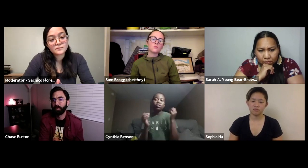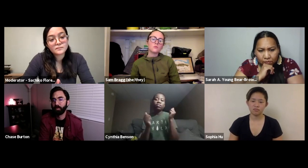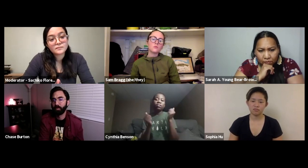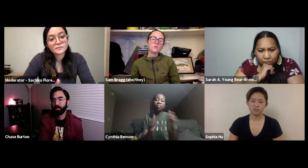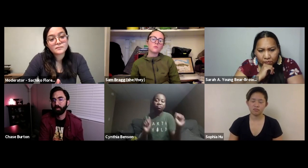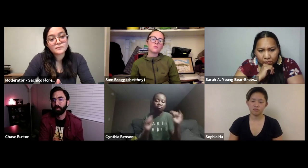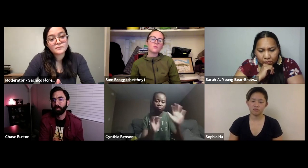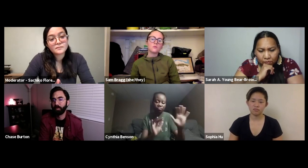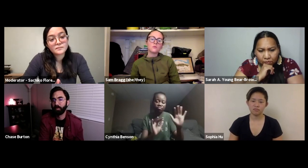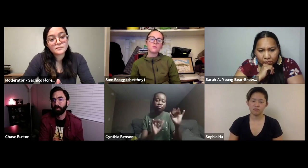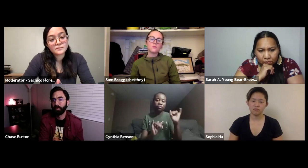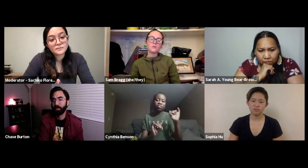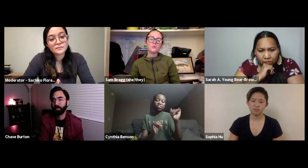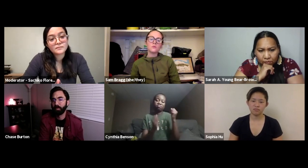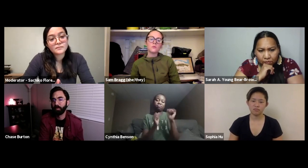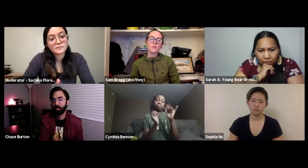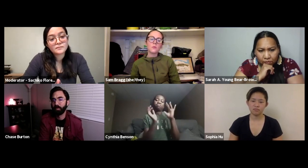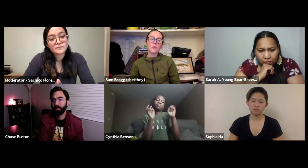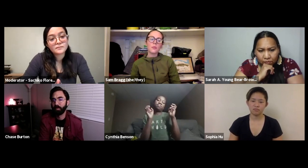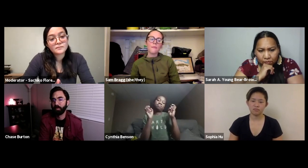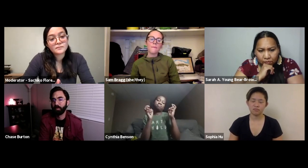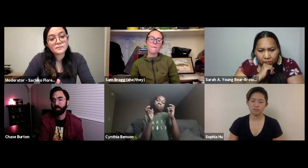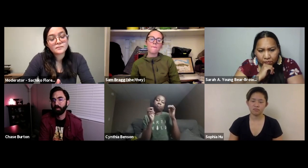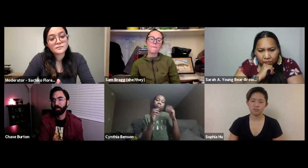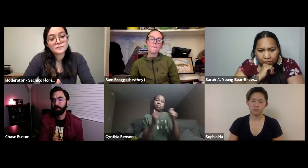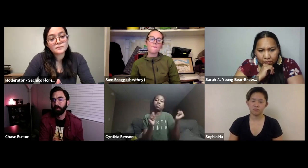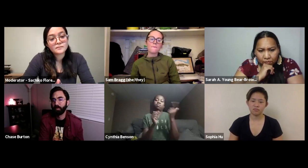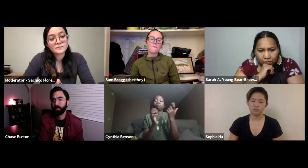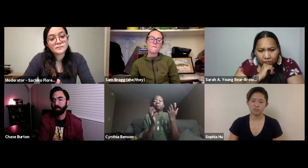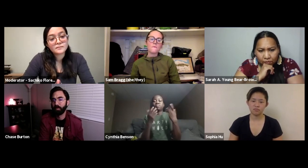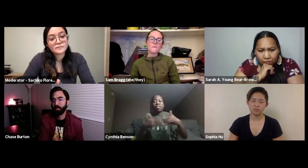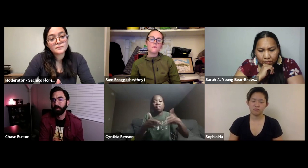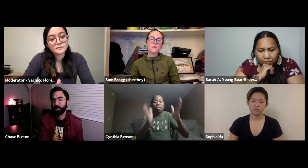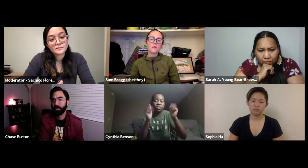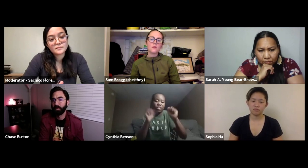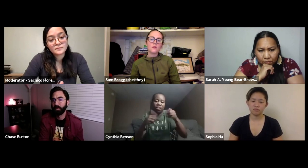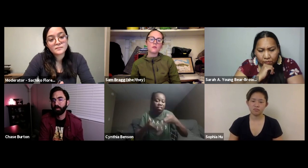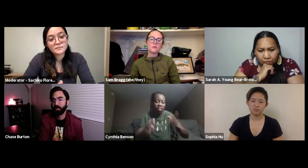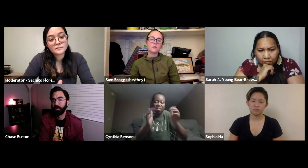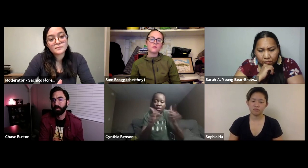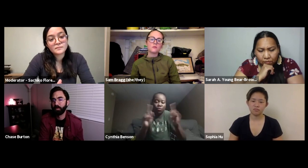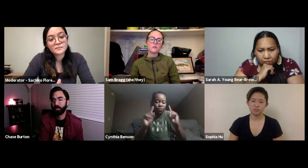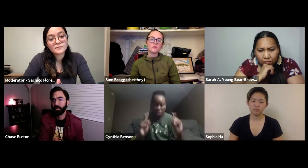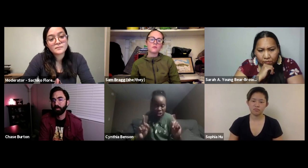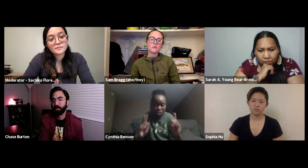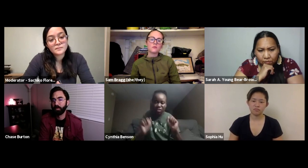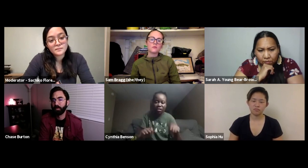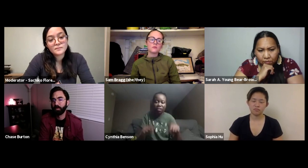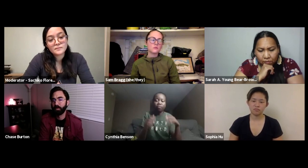Access to any parks, boating, any types of outdoor experiences that people are allowed